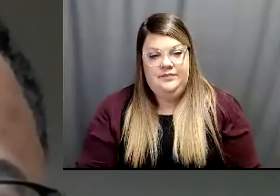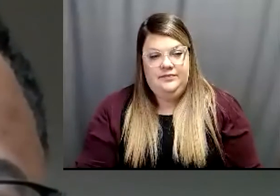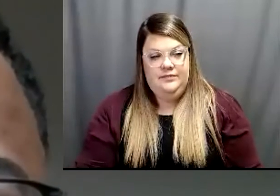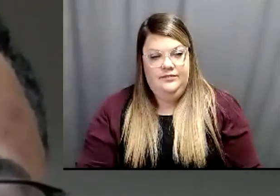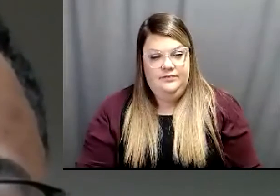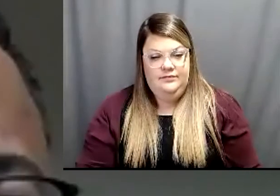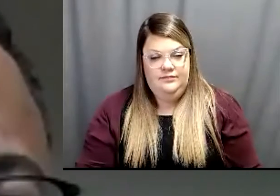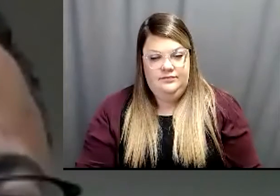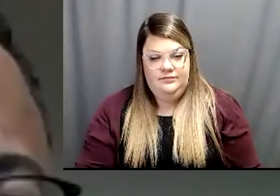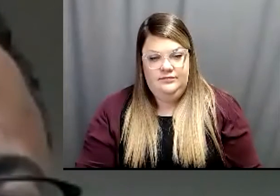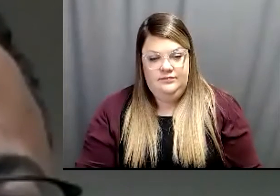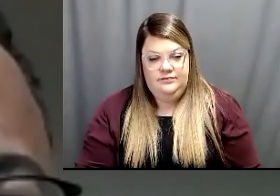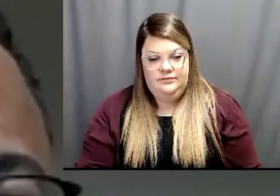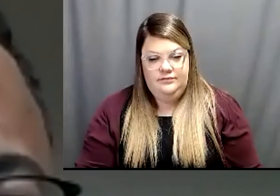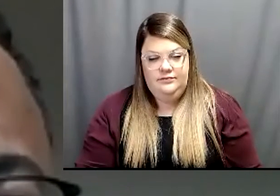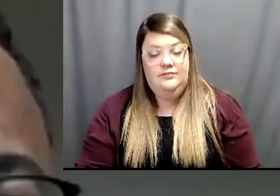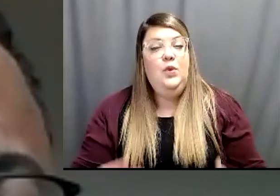We had another question from our Facebook audience.